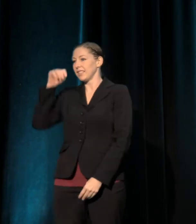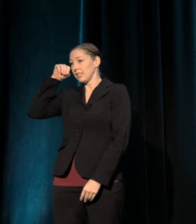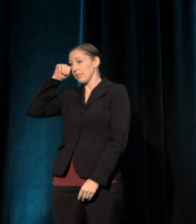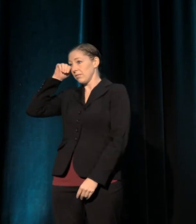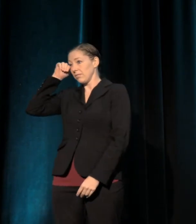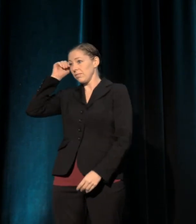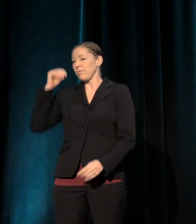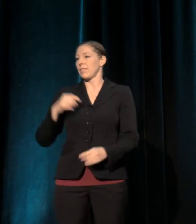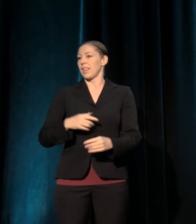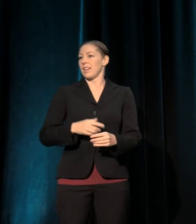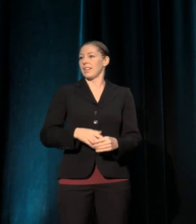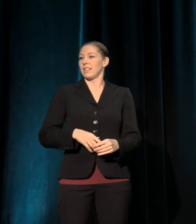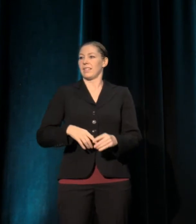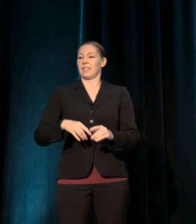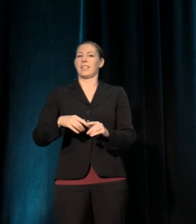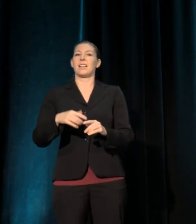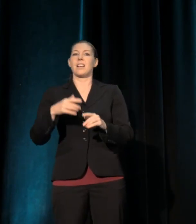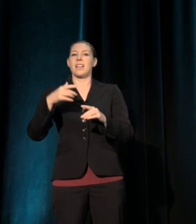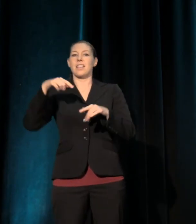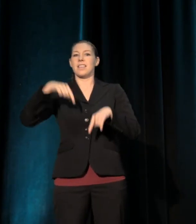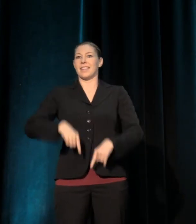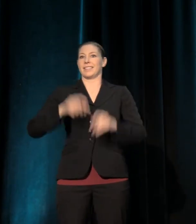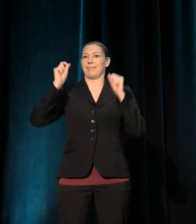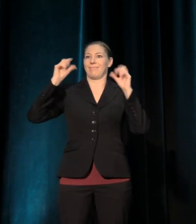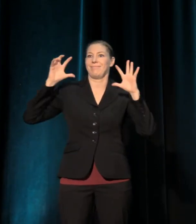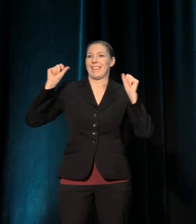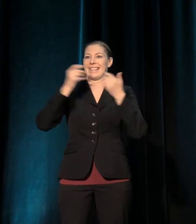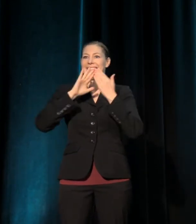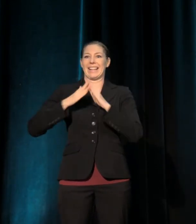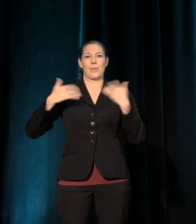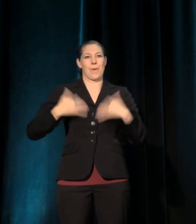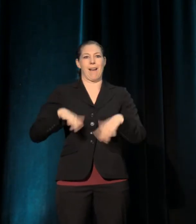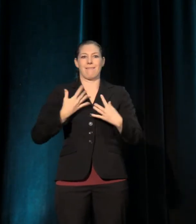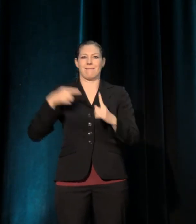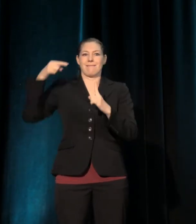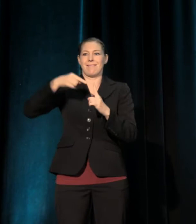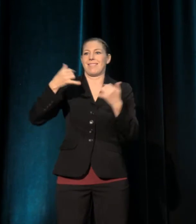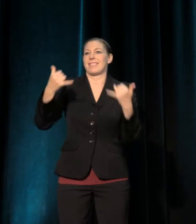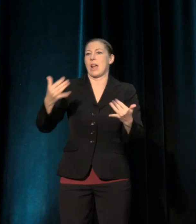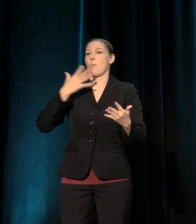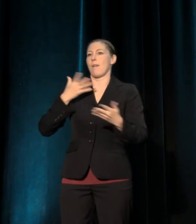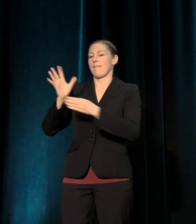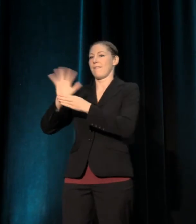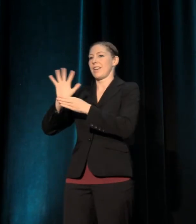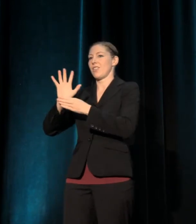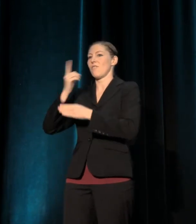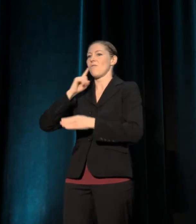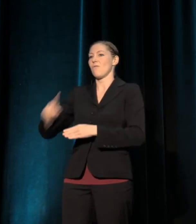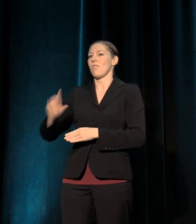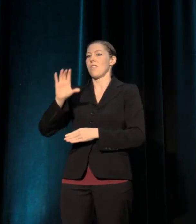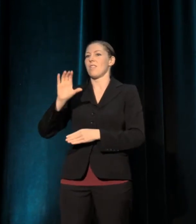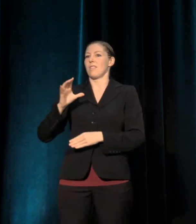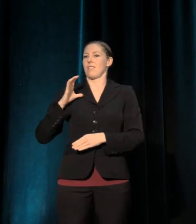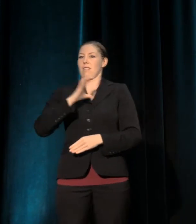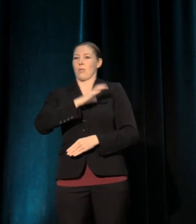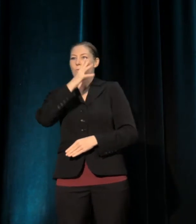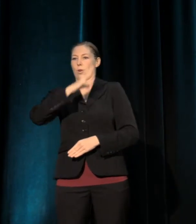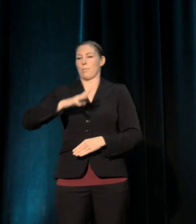Speaking of this amazing city it's now my pleasure to share a video of welcome from congresswoman Suzanne Bonamici.